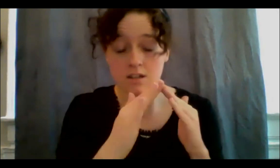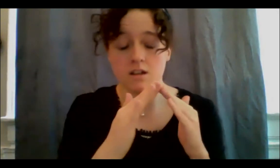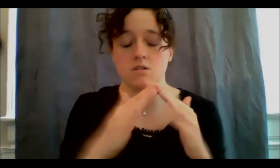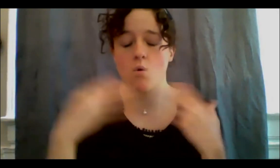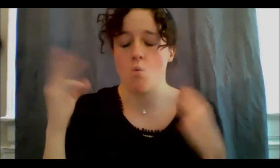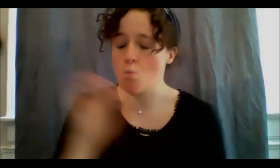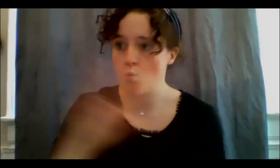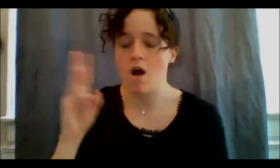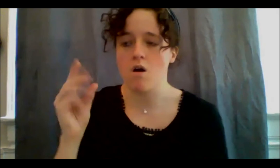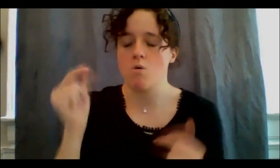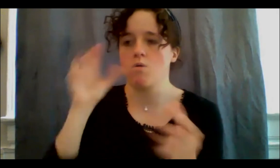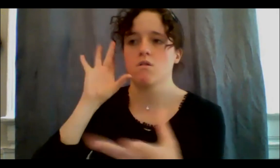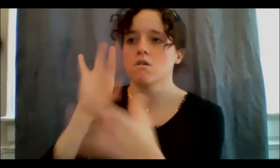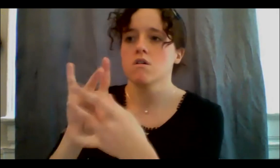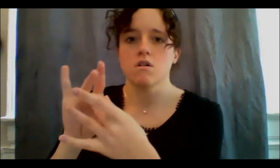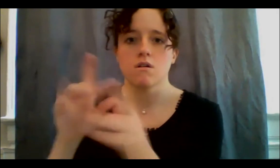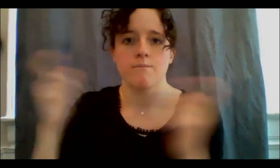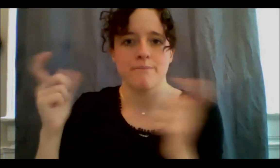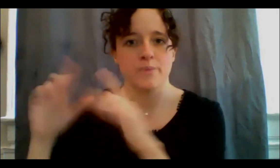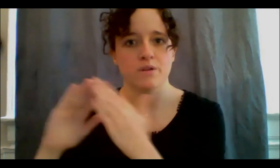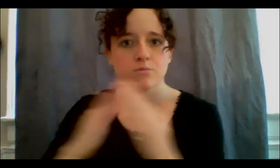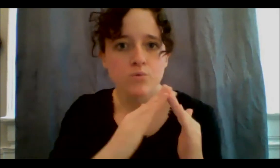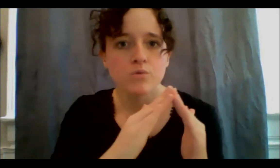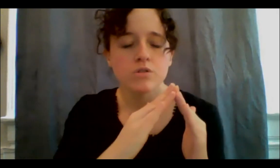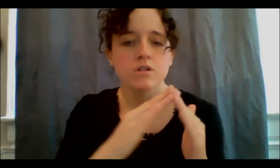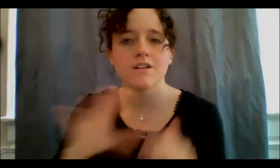and find traditional teachers who could actually bring me back to the culture